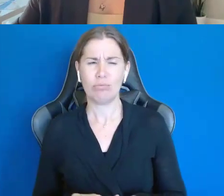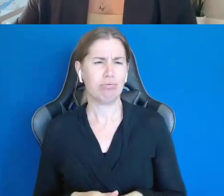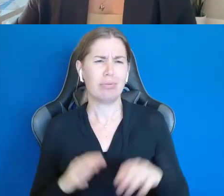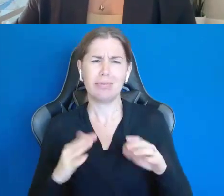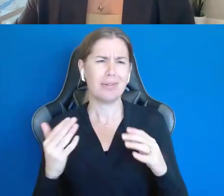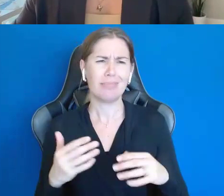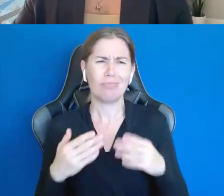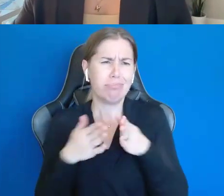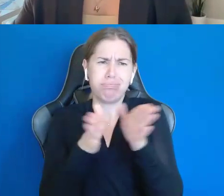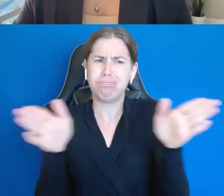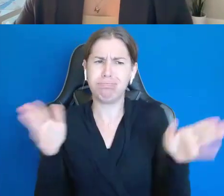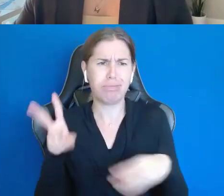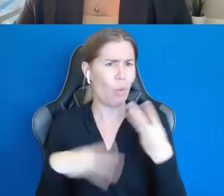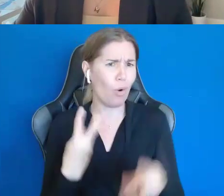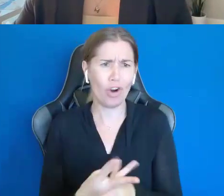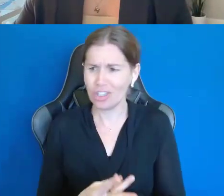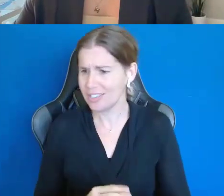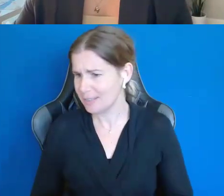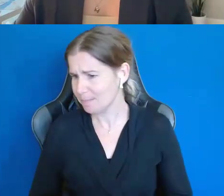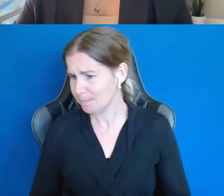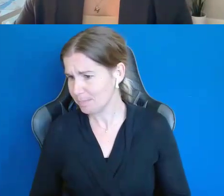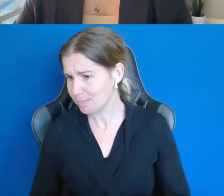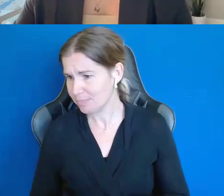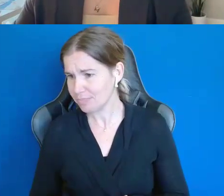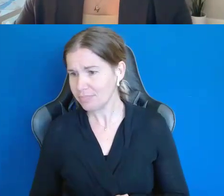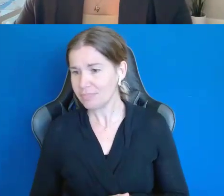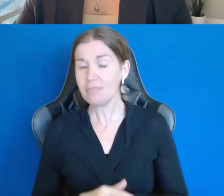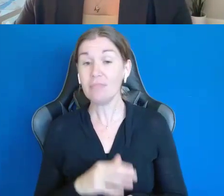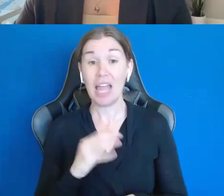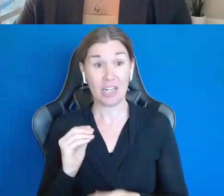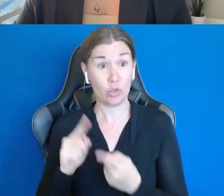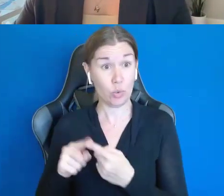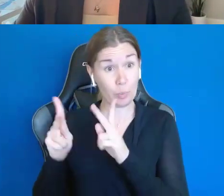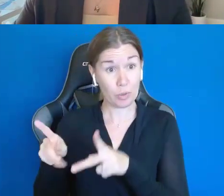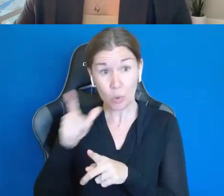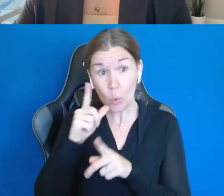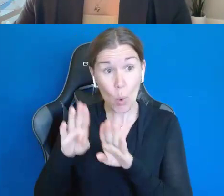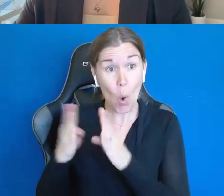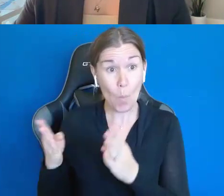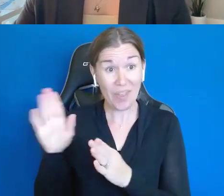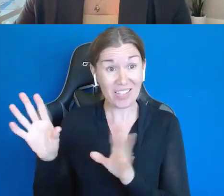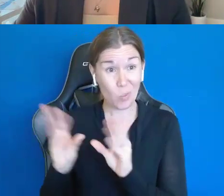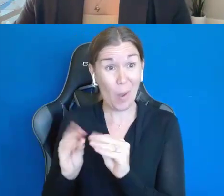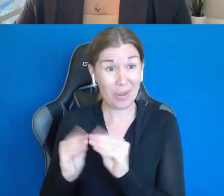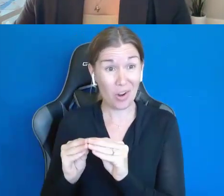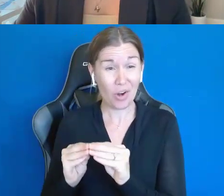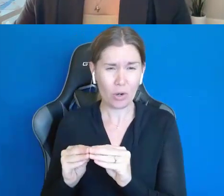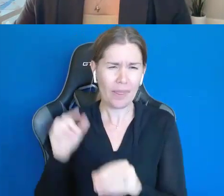And you know, to the gentleman that opened up this webinar, it just makes sense, right? Again, this isn't rocket science.